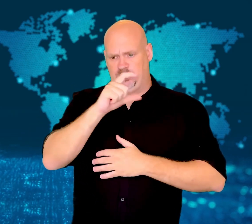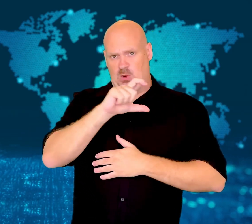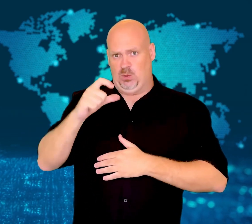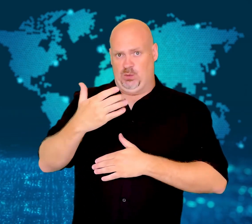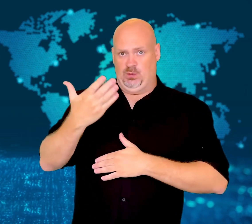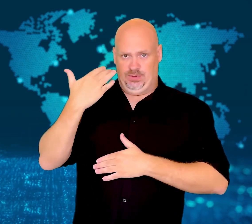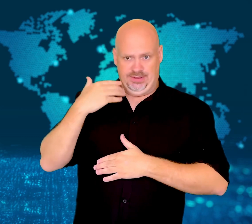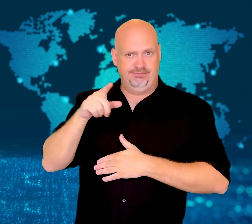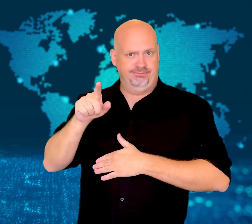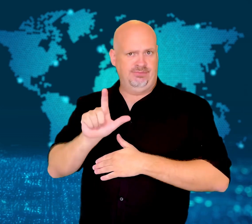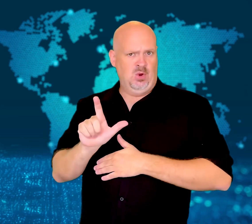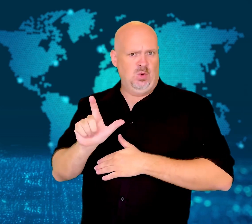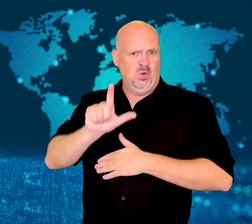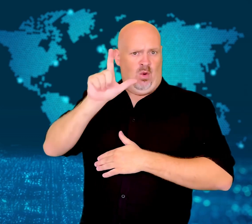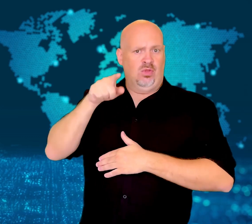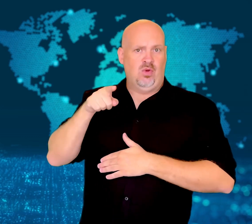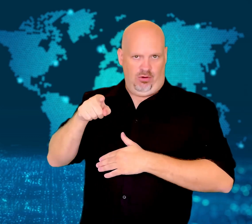to a safe area.